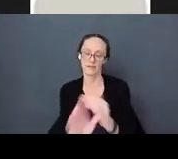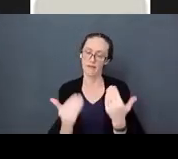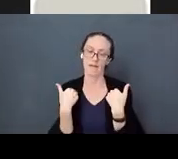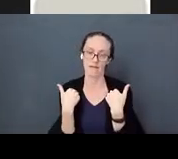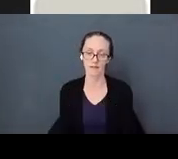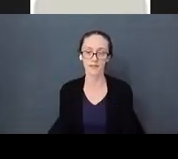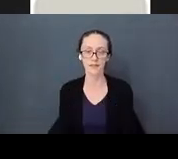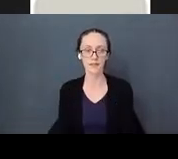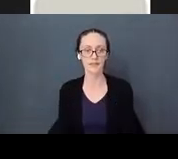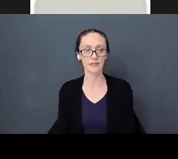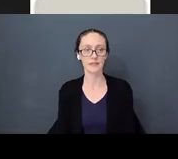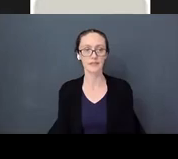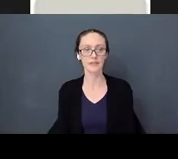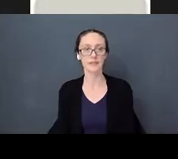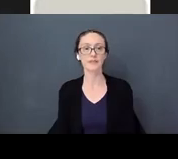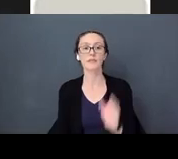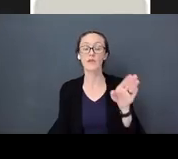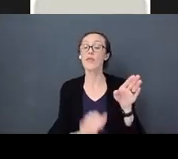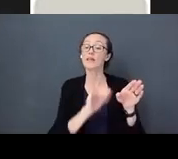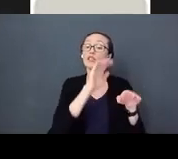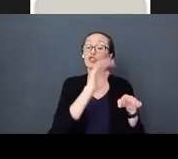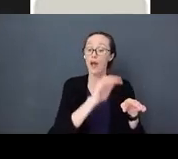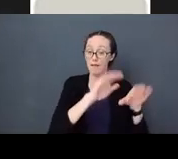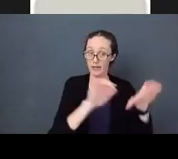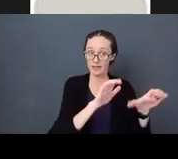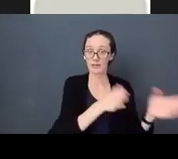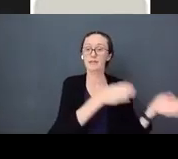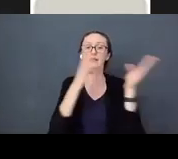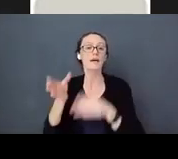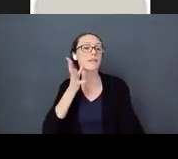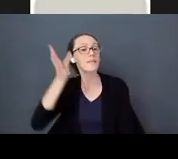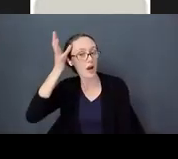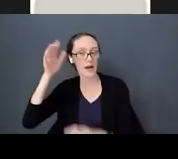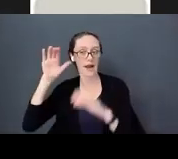Child activities and parent activities. We can talk about what we are doing throughout the day.